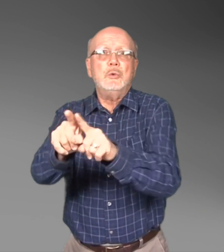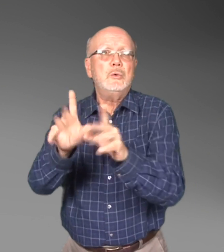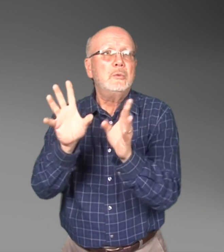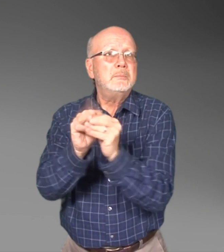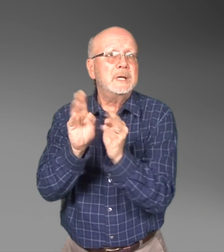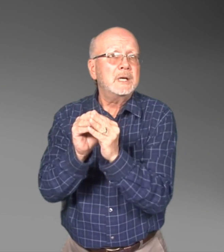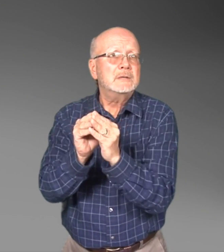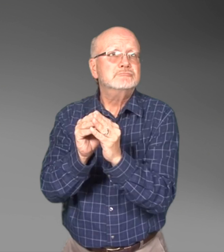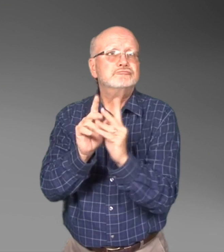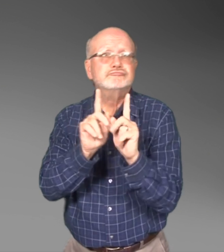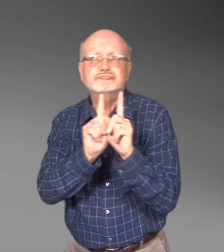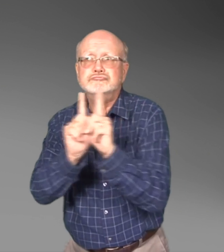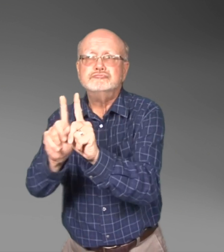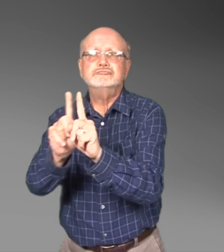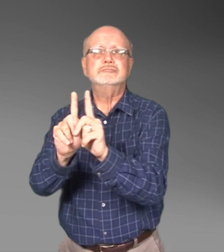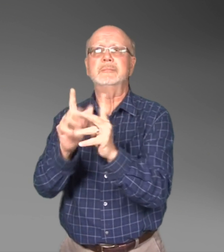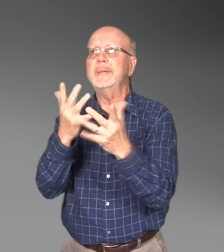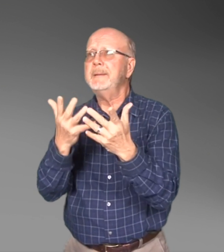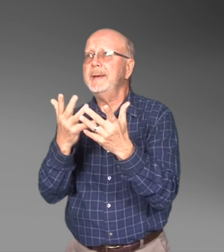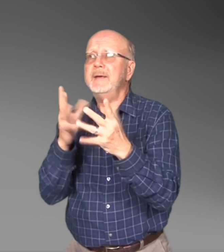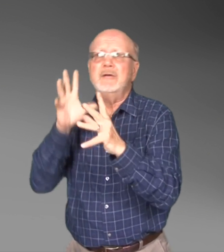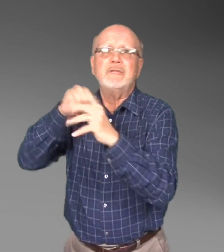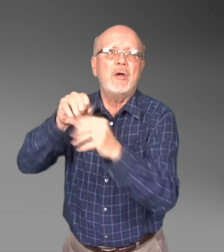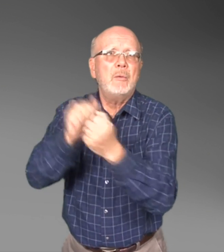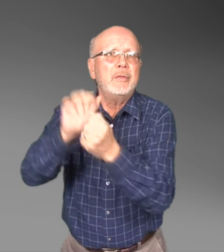It may involve the ACE member going with the consumer to the